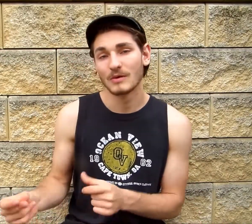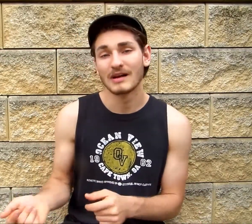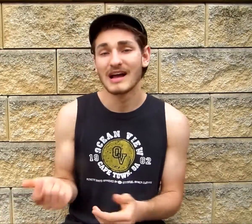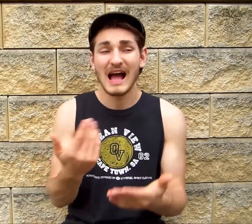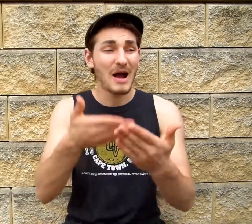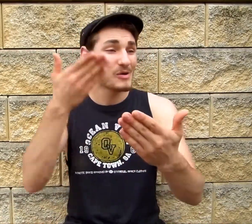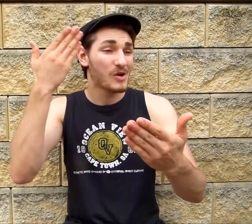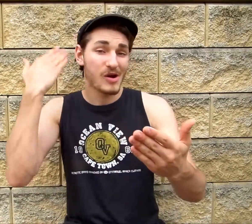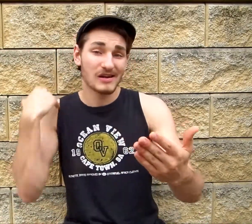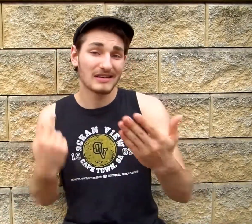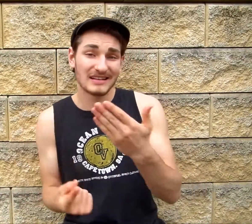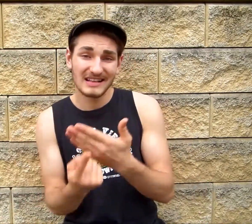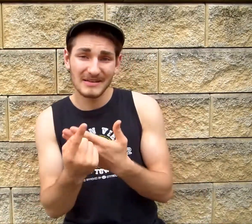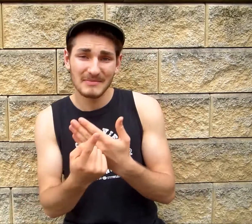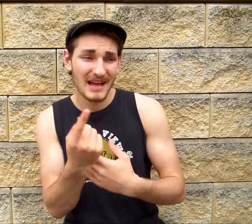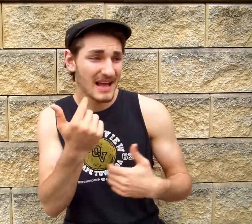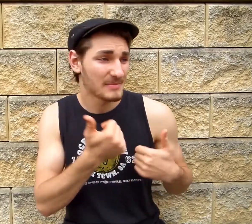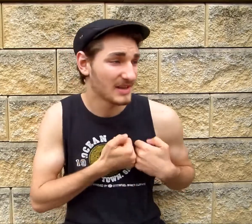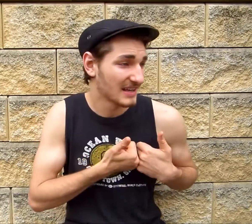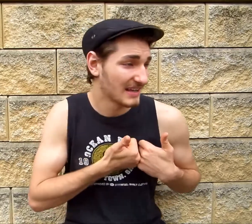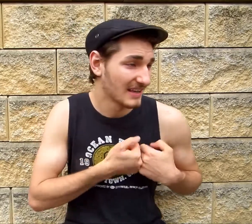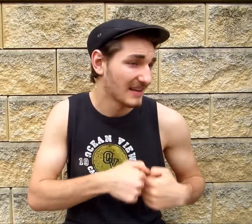How long has this been goin' on, baby?